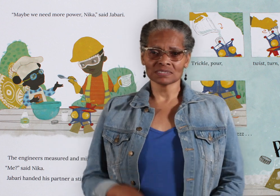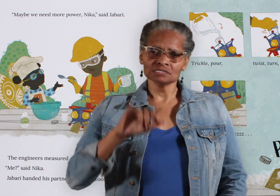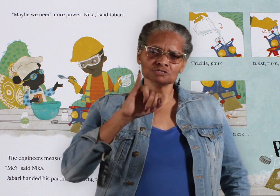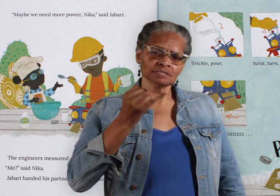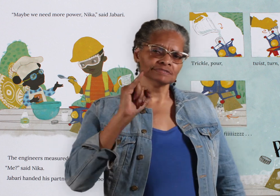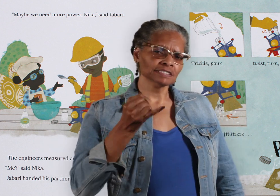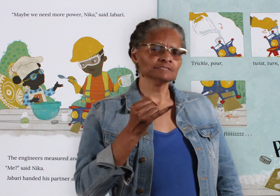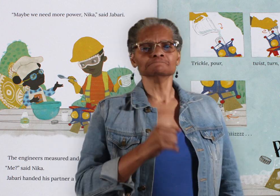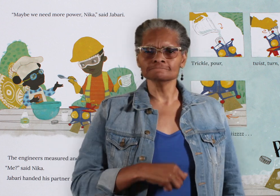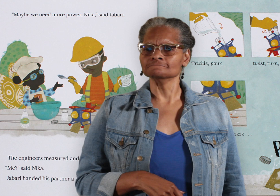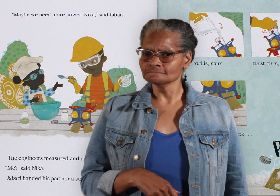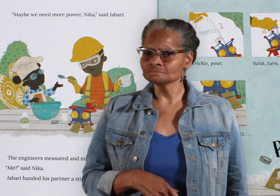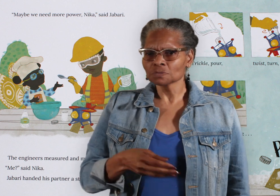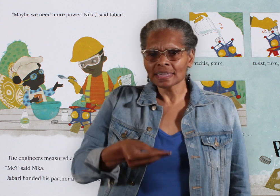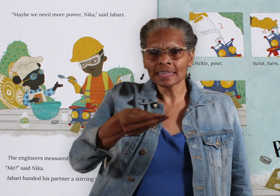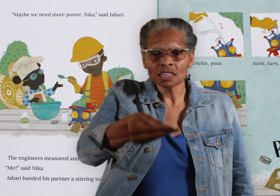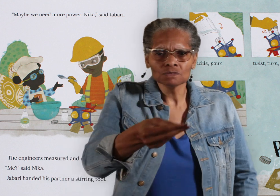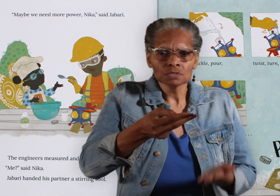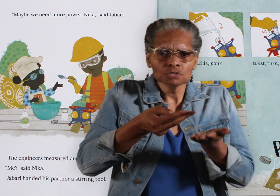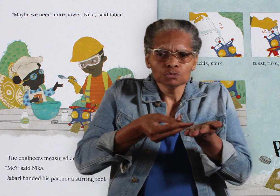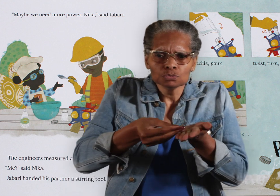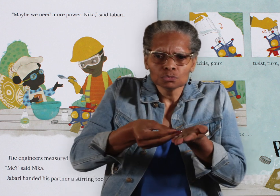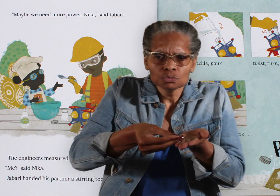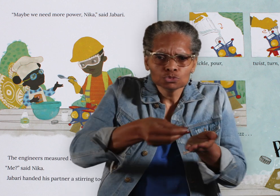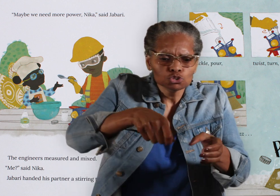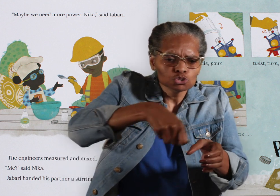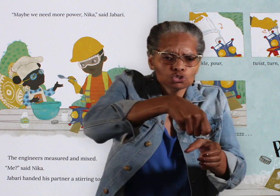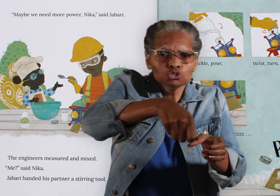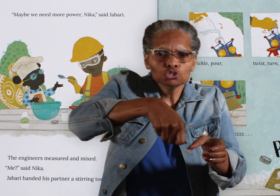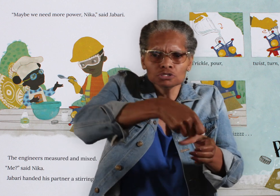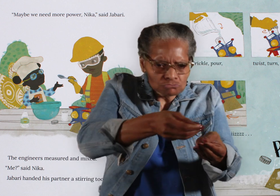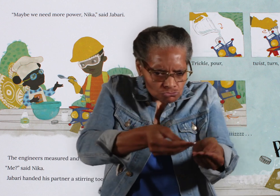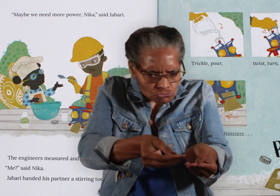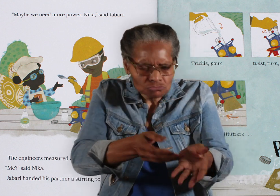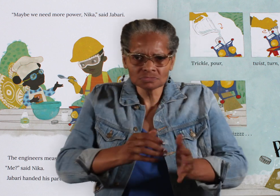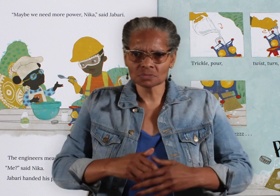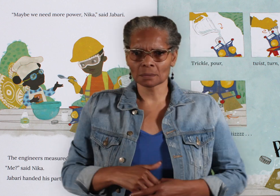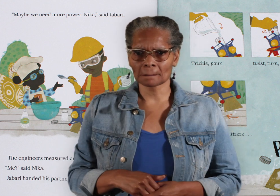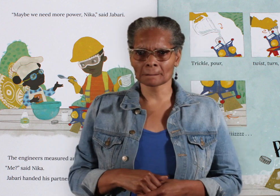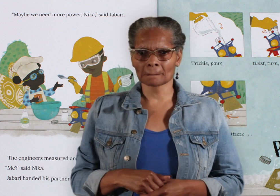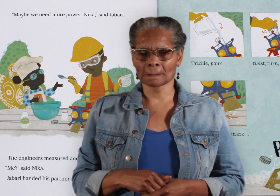Jabari handed his partner a stirring tool.